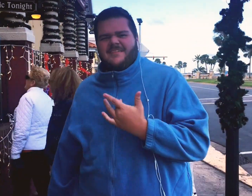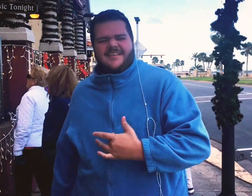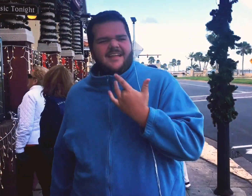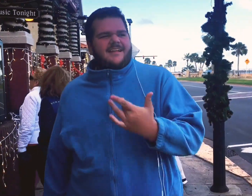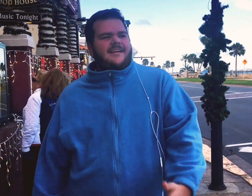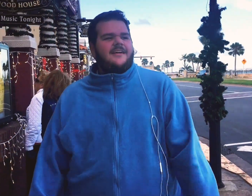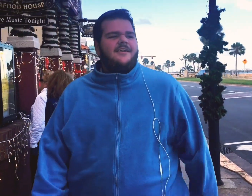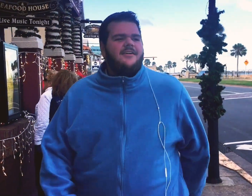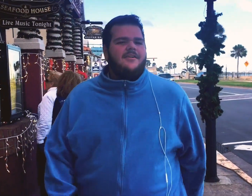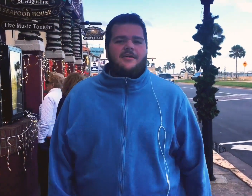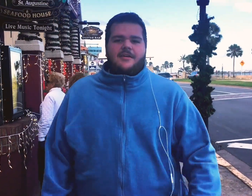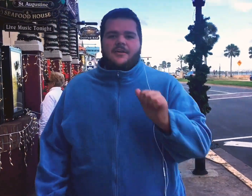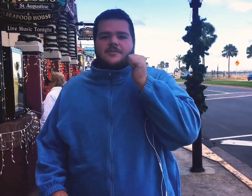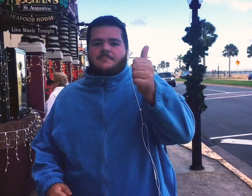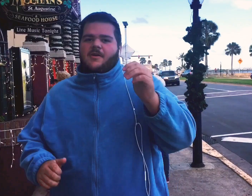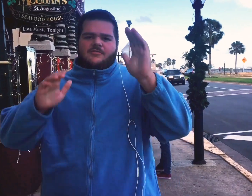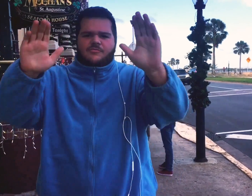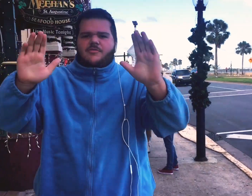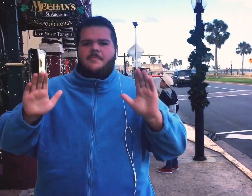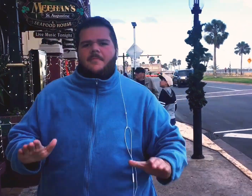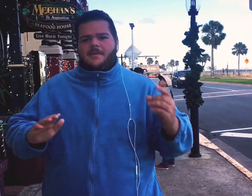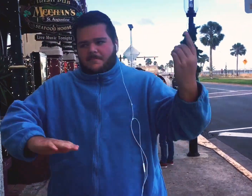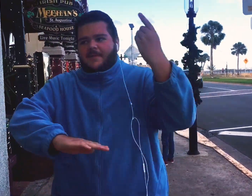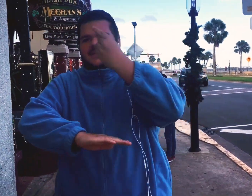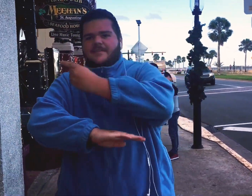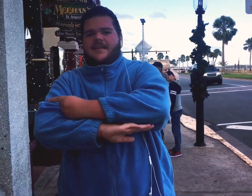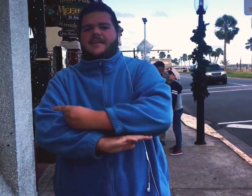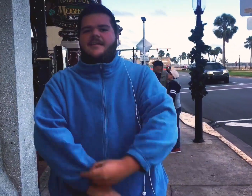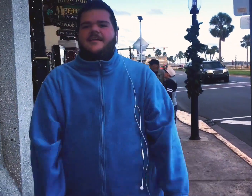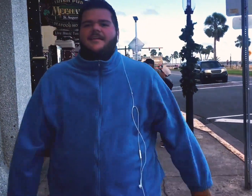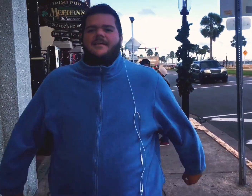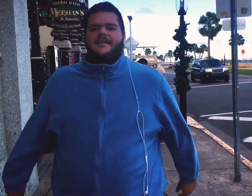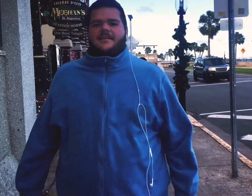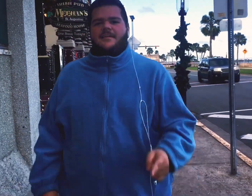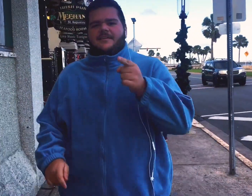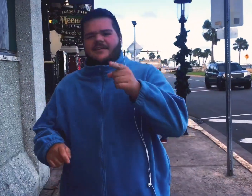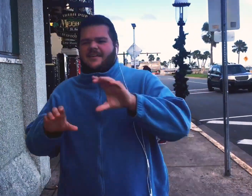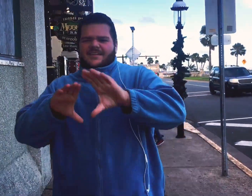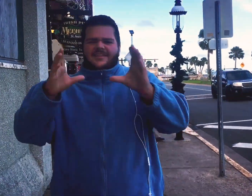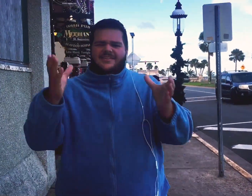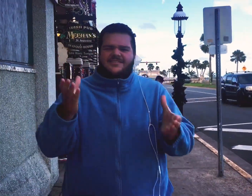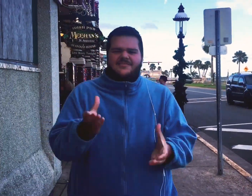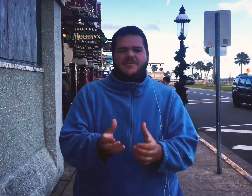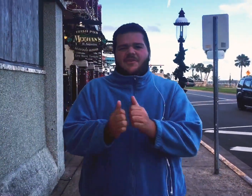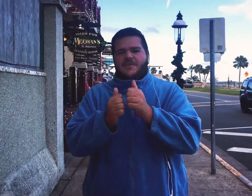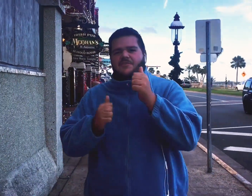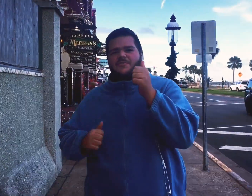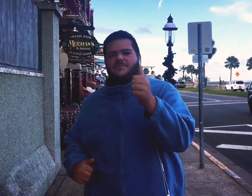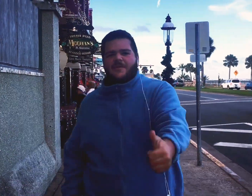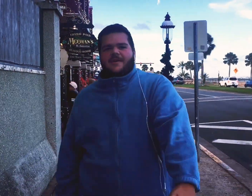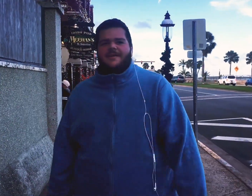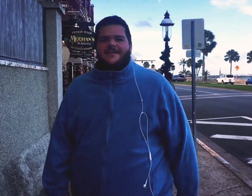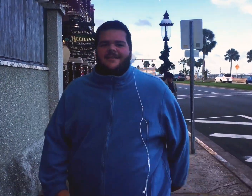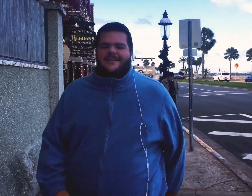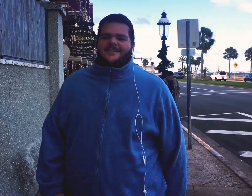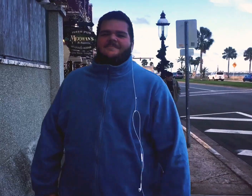it's bringing me down cause tomorrow's gonna be a big day and you're worlds away